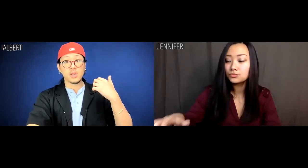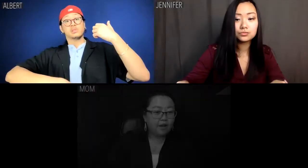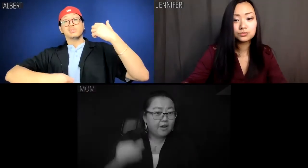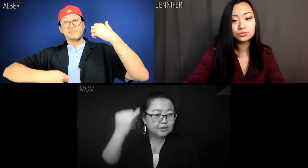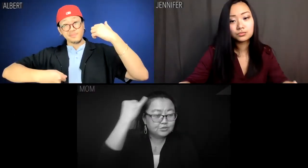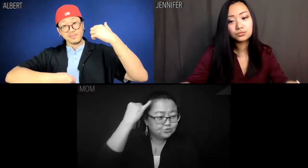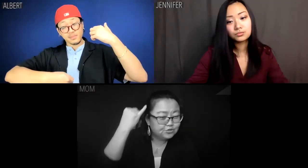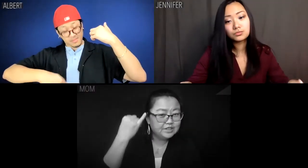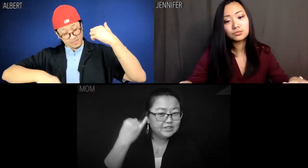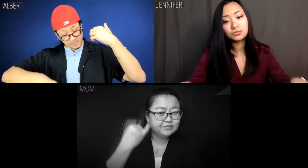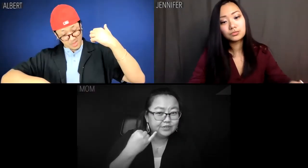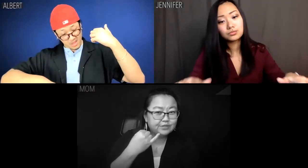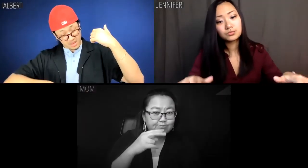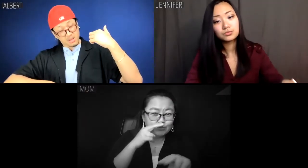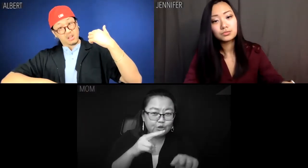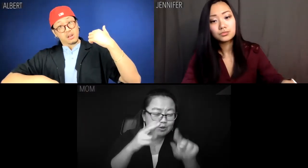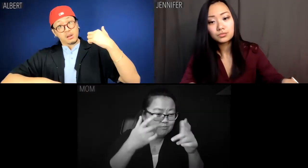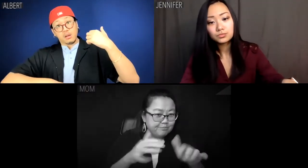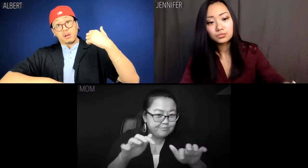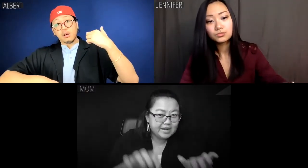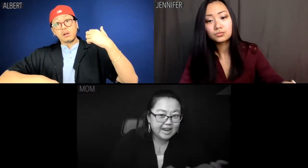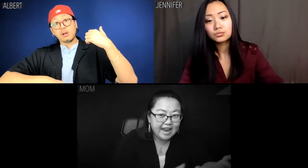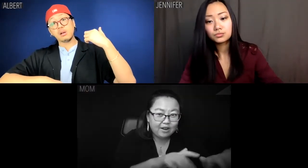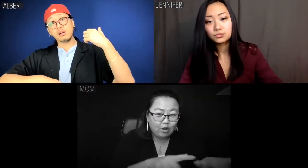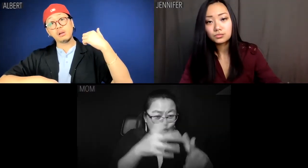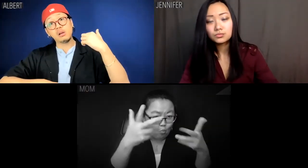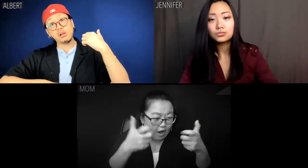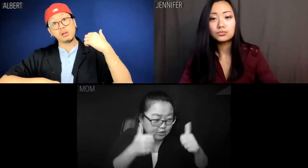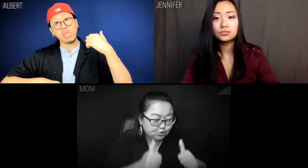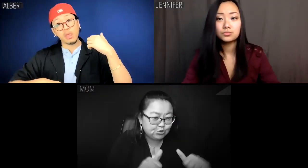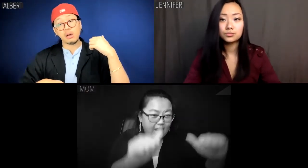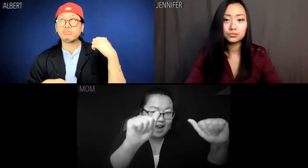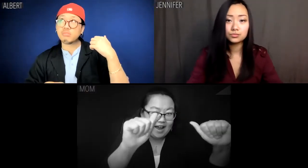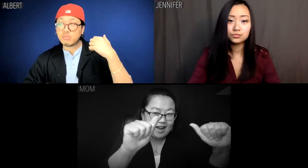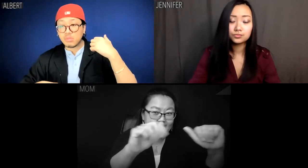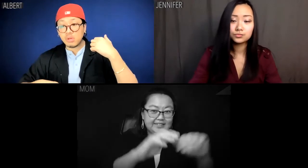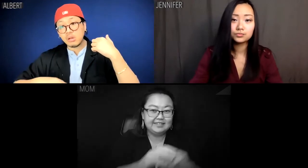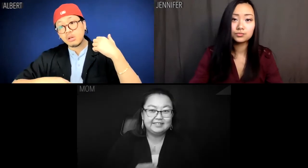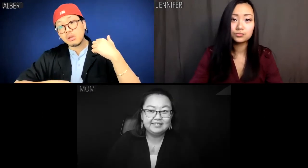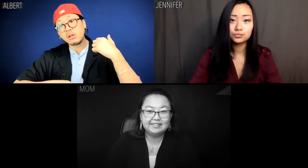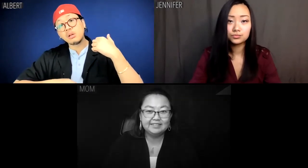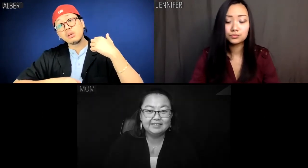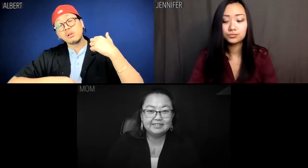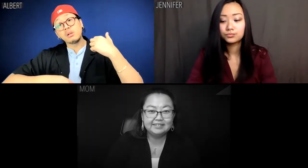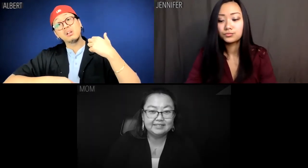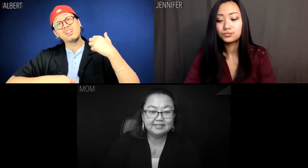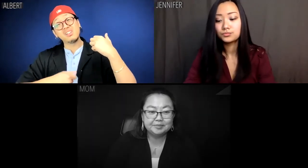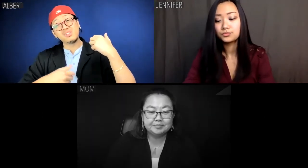[from the past] Mom: Jennifer, look: a piano. You think you might want to try it?